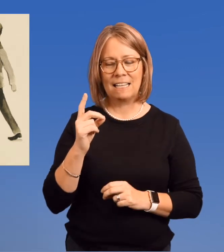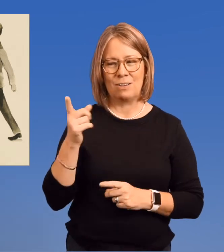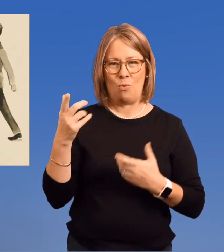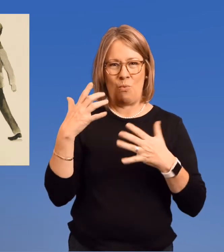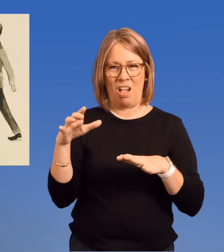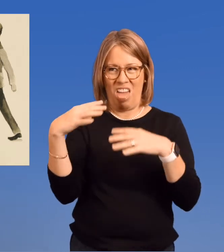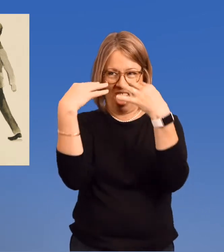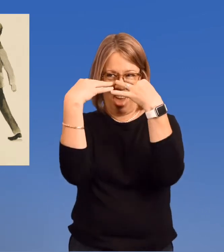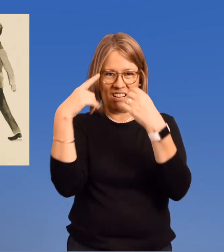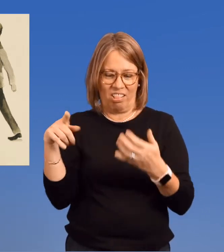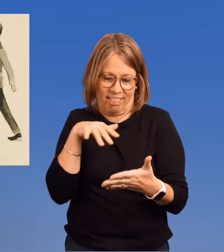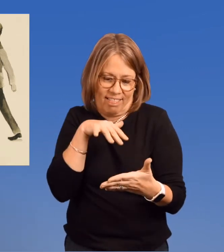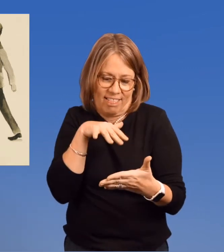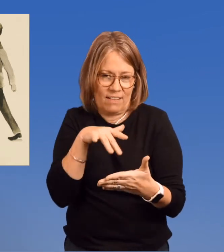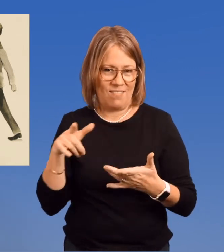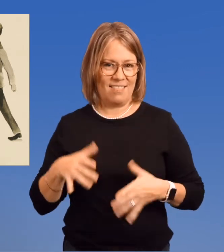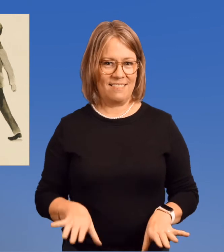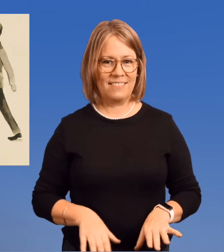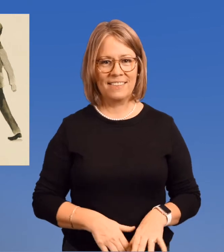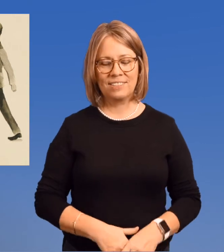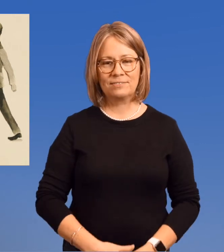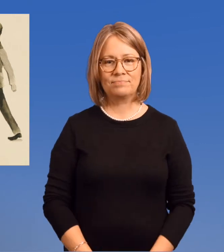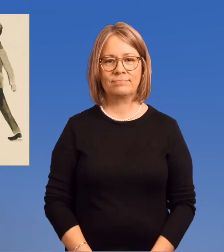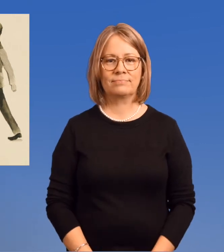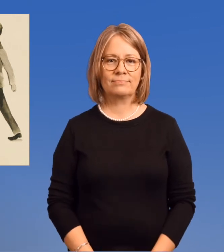She could not be seen studying.